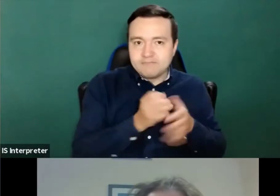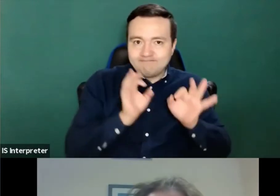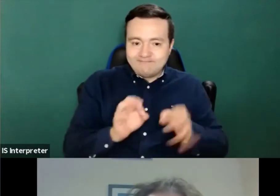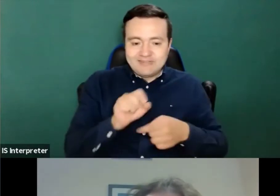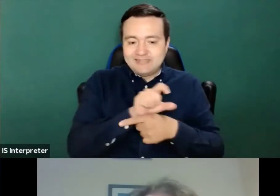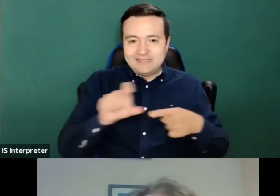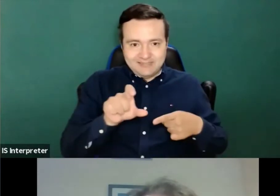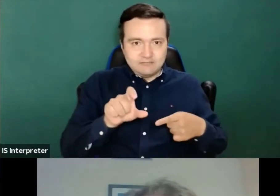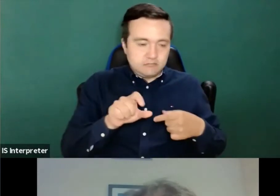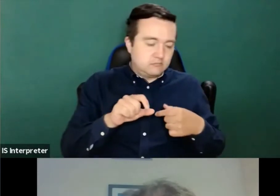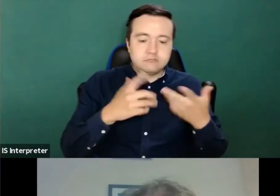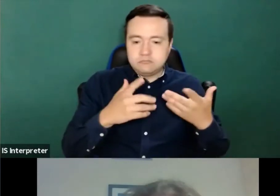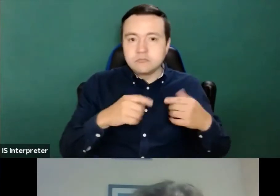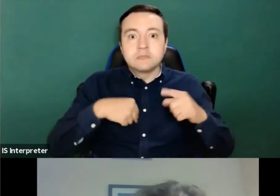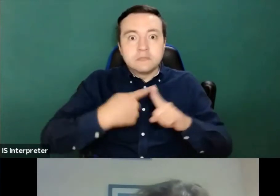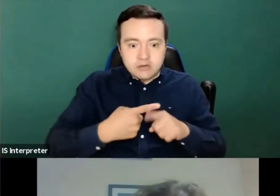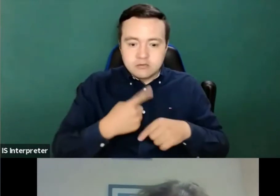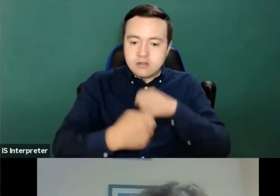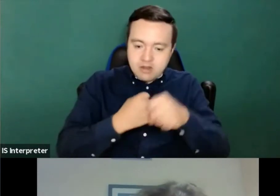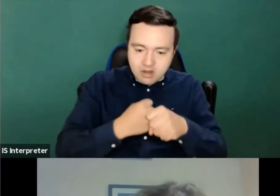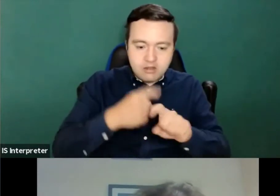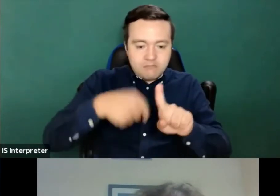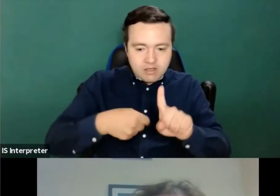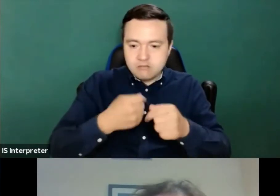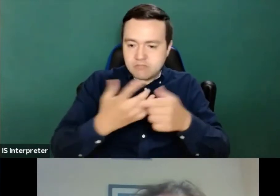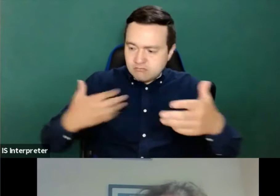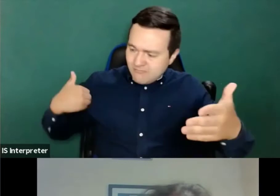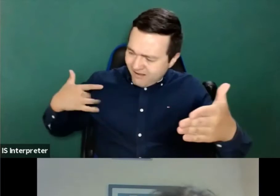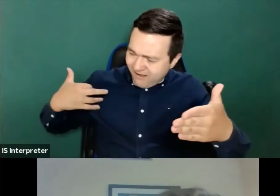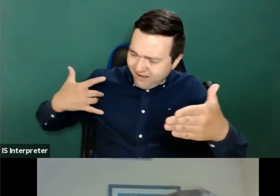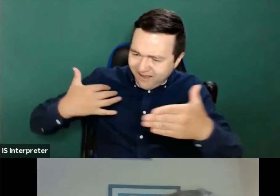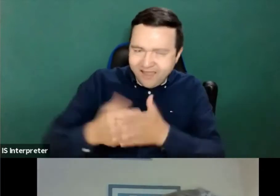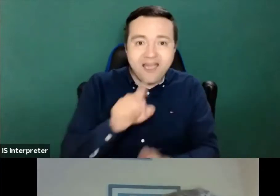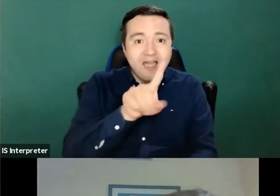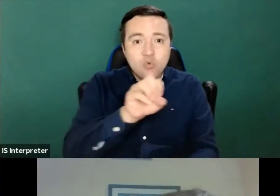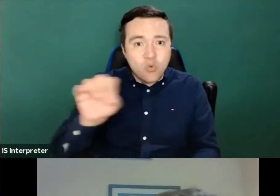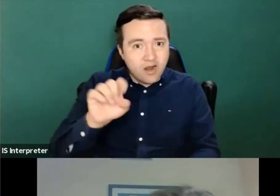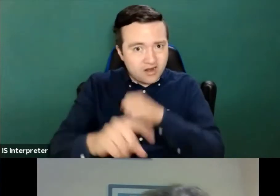And as an any other citizen, no matter what accessible format we need.